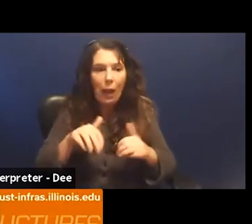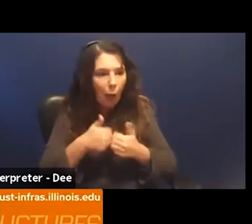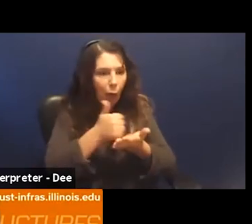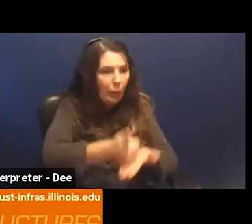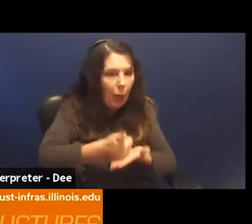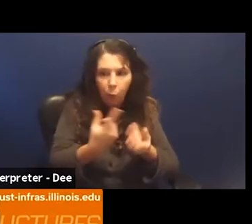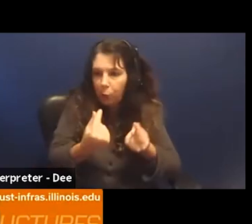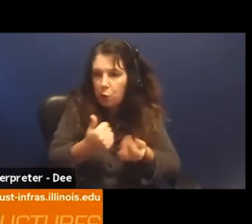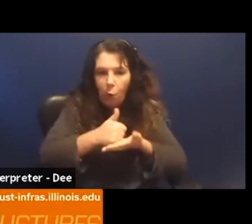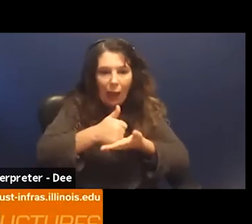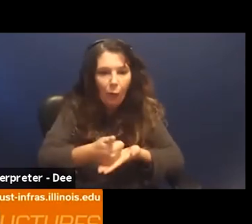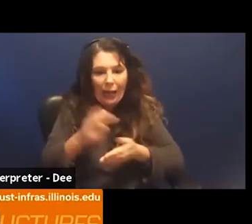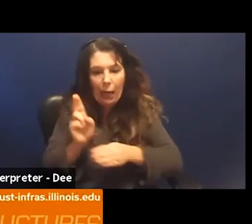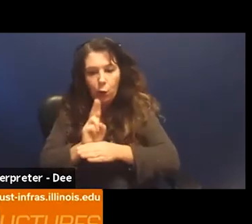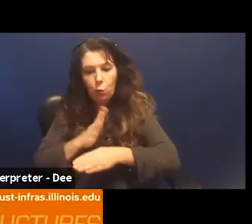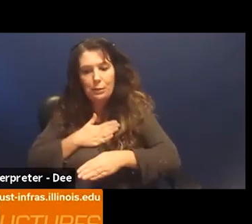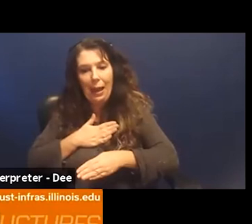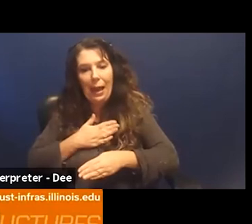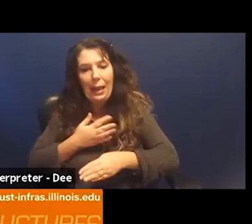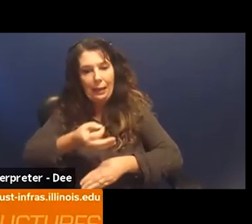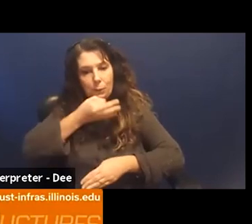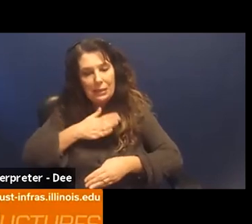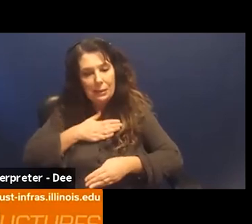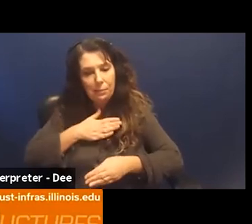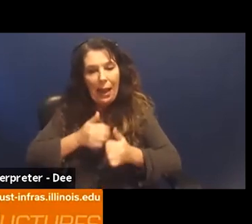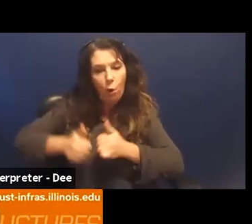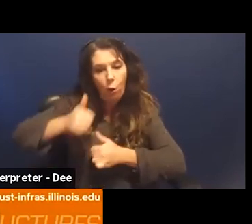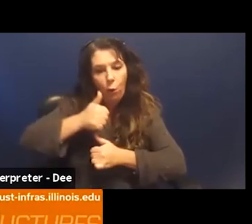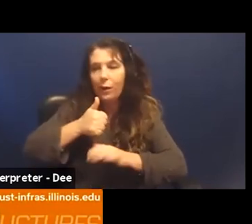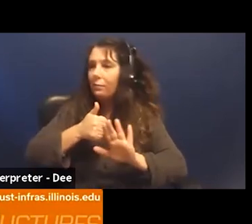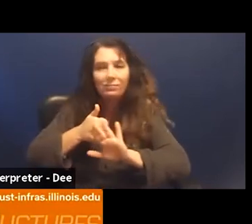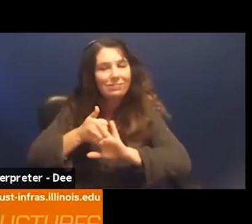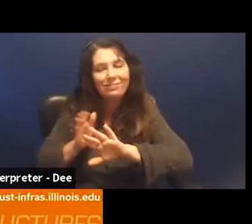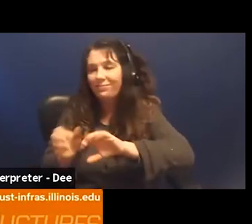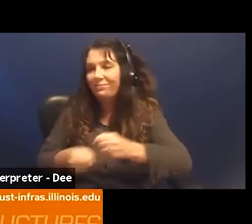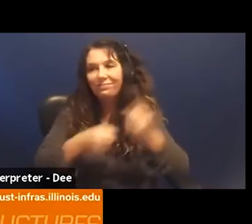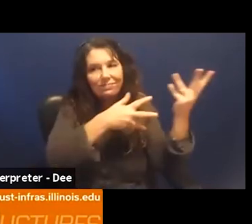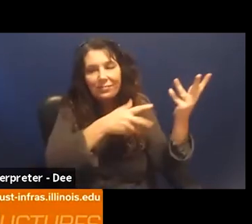can I use my expertise and my authority, and that's the wrong mindset right.